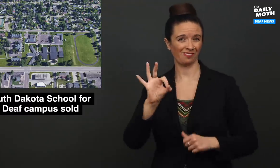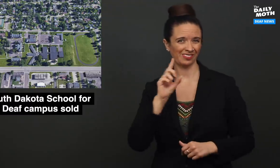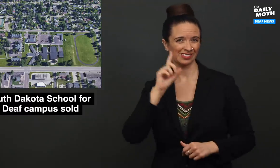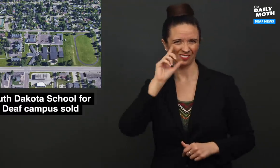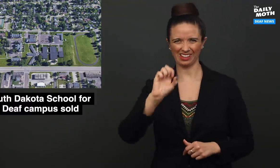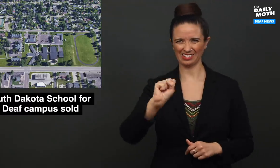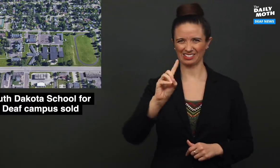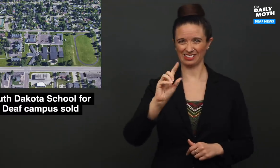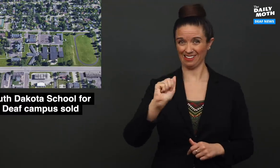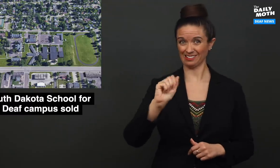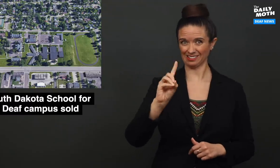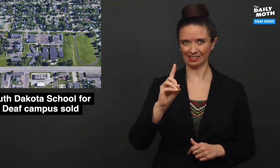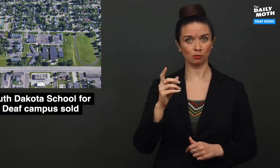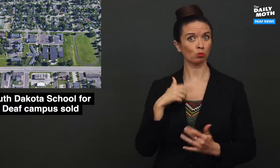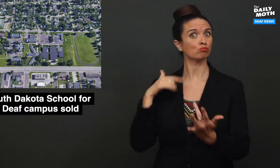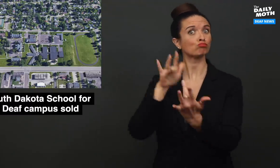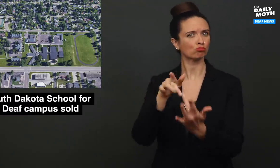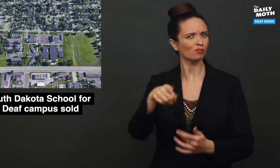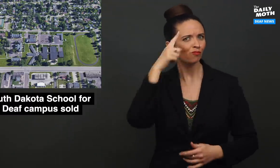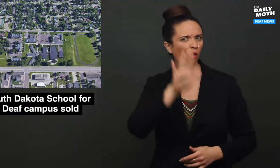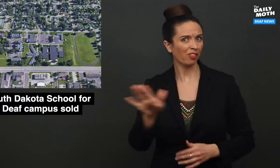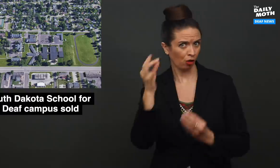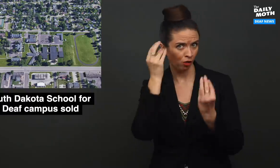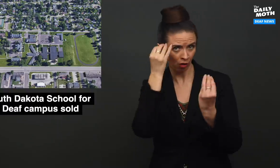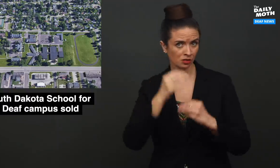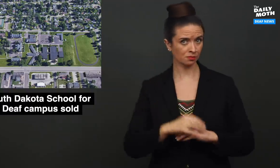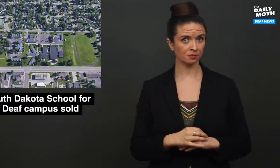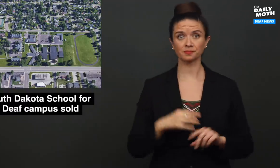of the Deaf for thoughts on this.